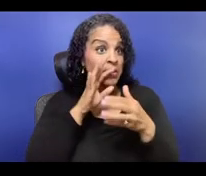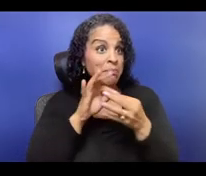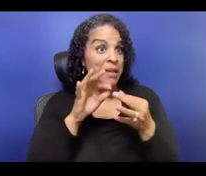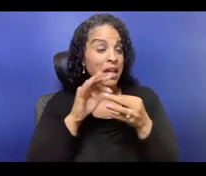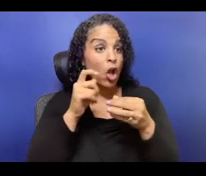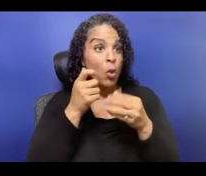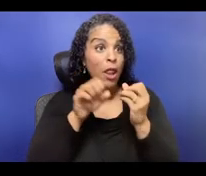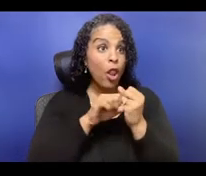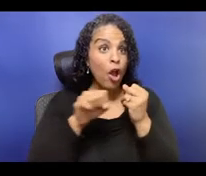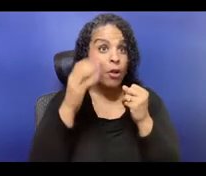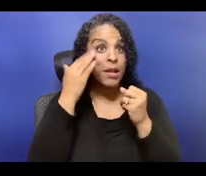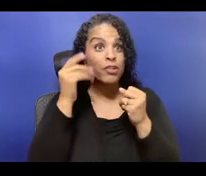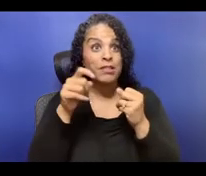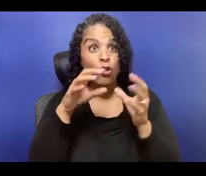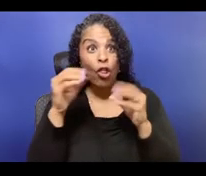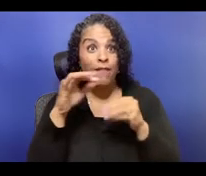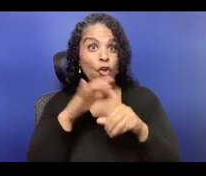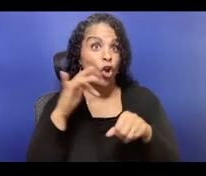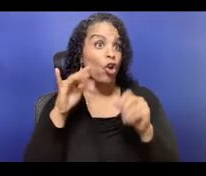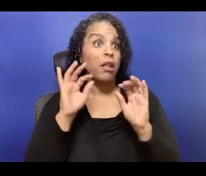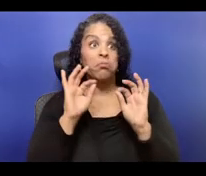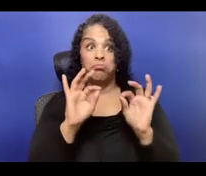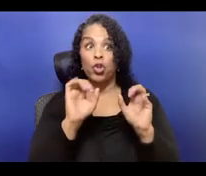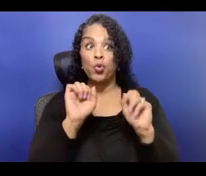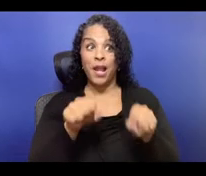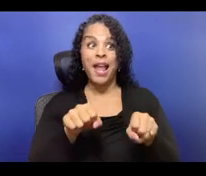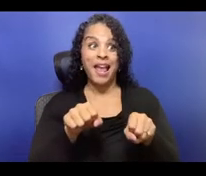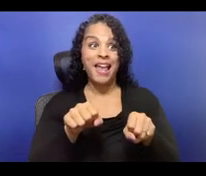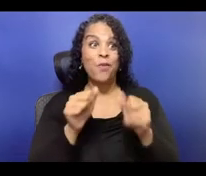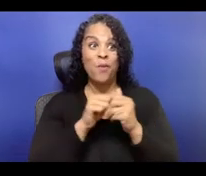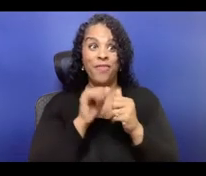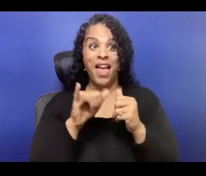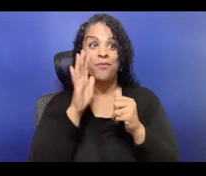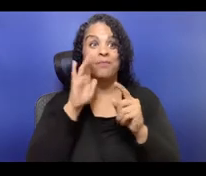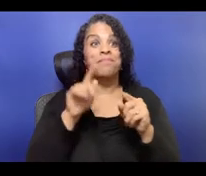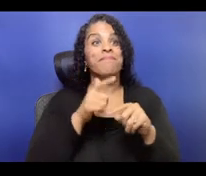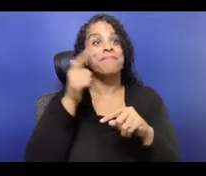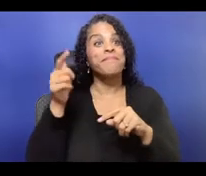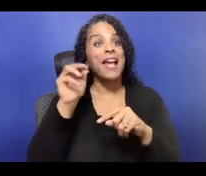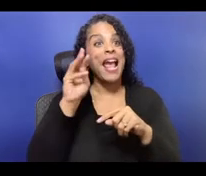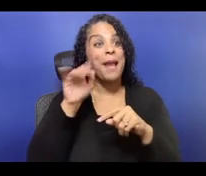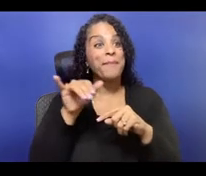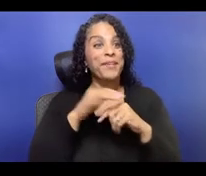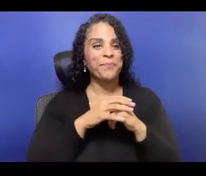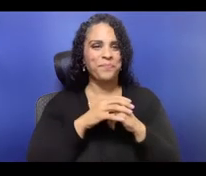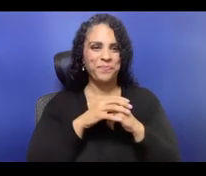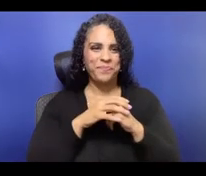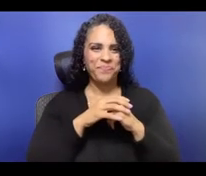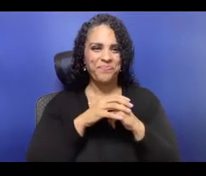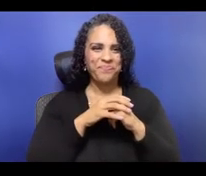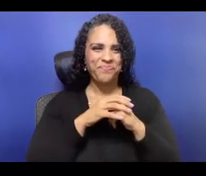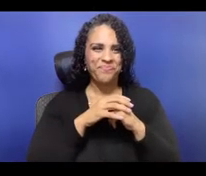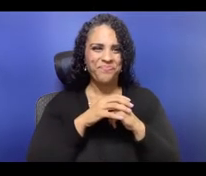National Theater Project, and a composer. And for everyone who is not with us on this Zoom account